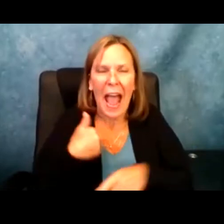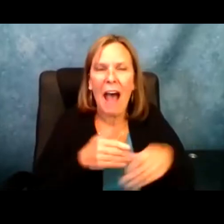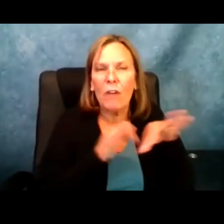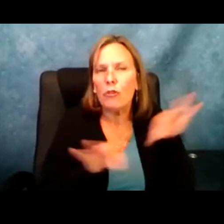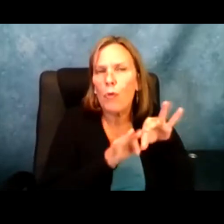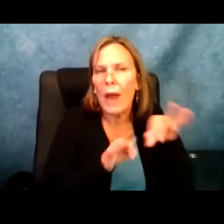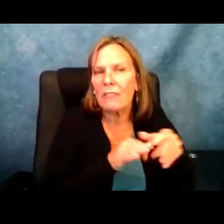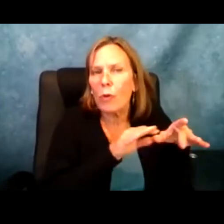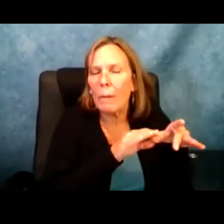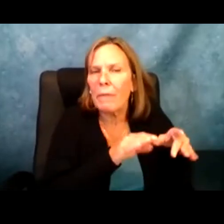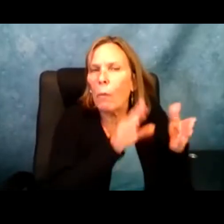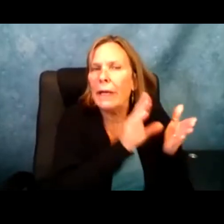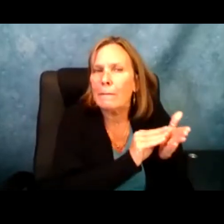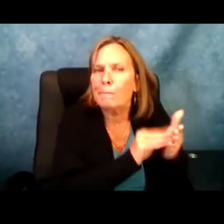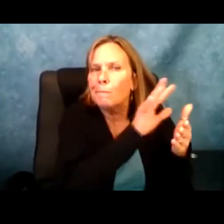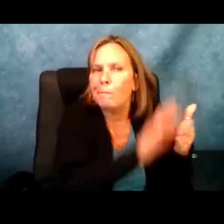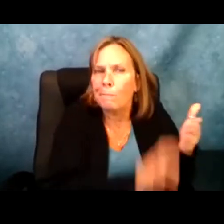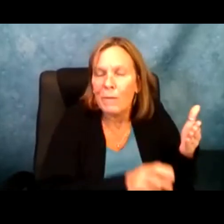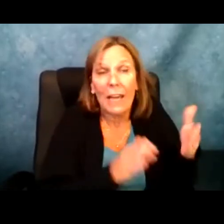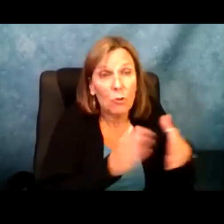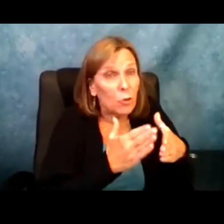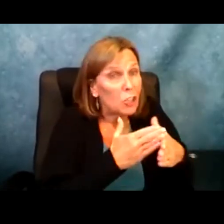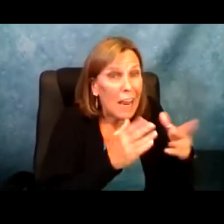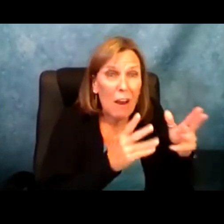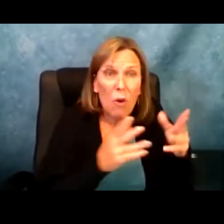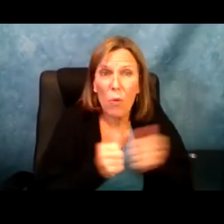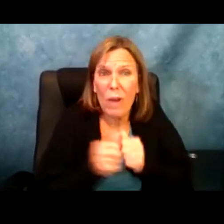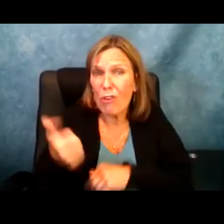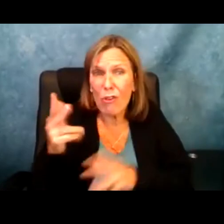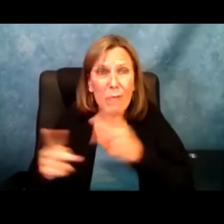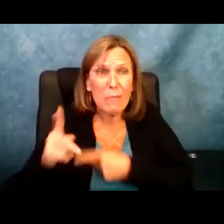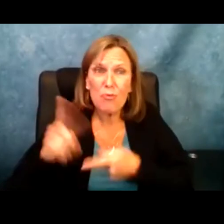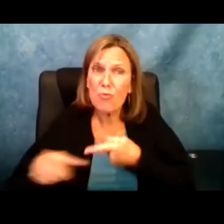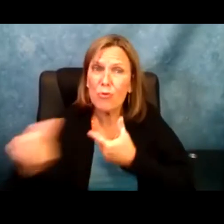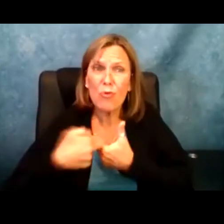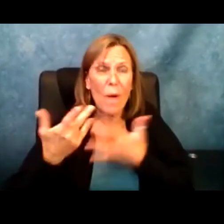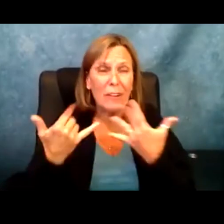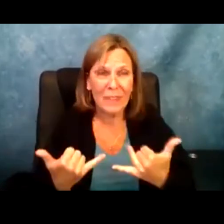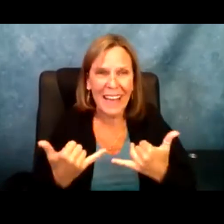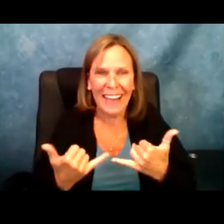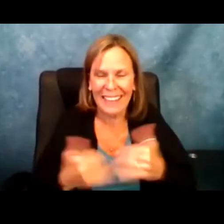recording the meeting and transcript is being generated so we will be able to share the